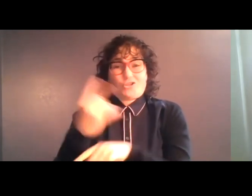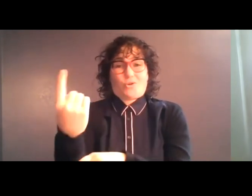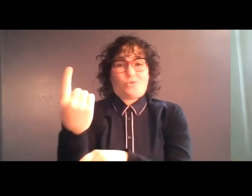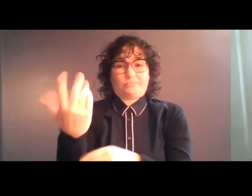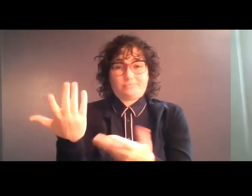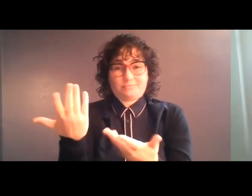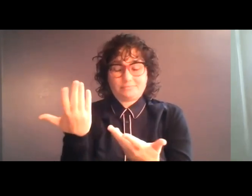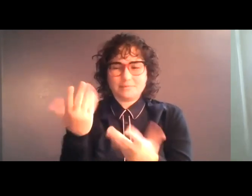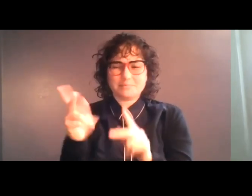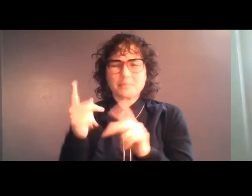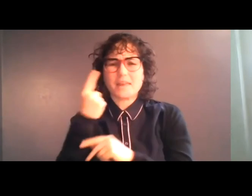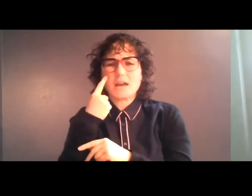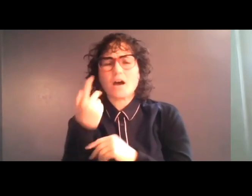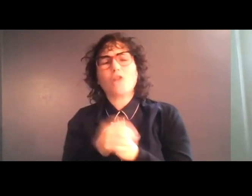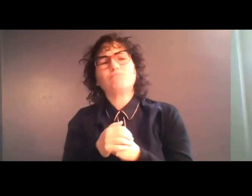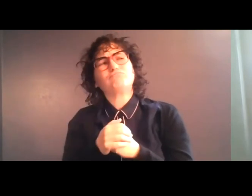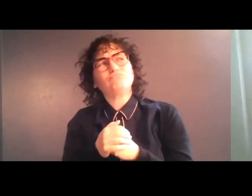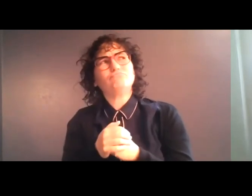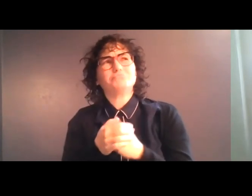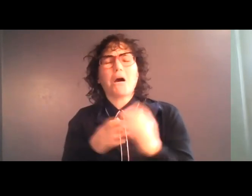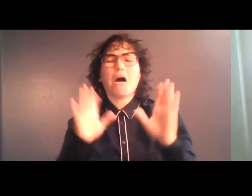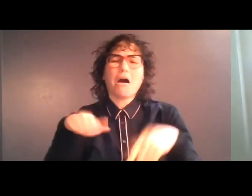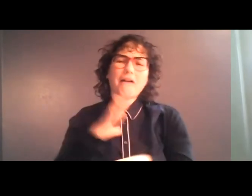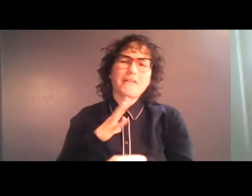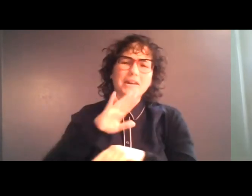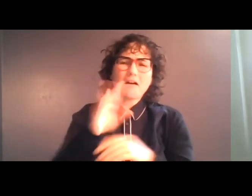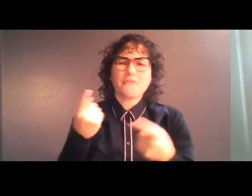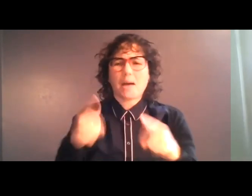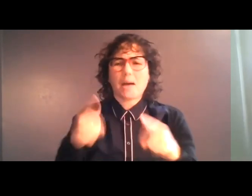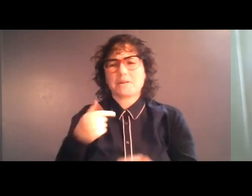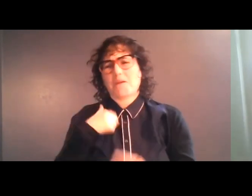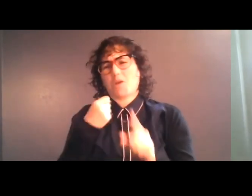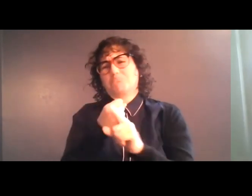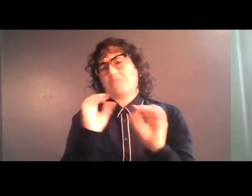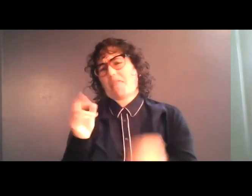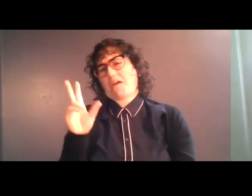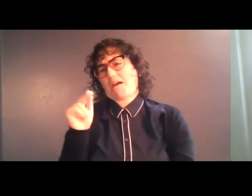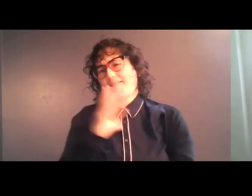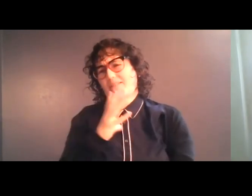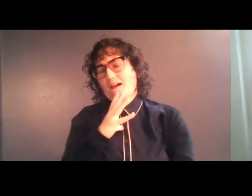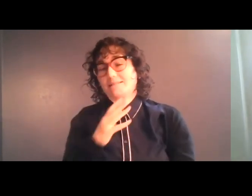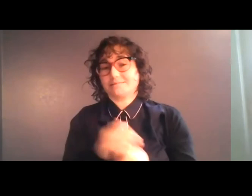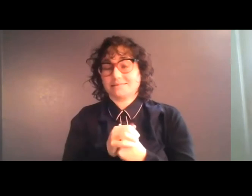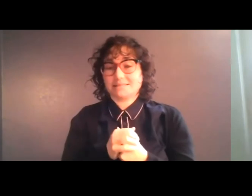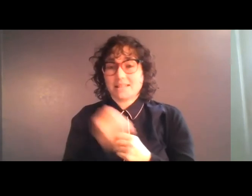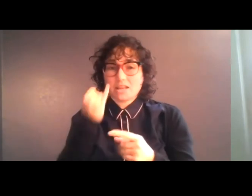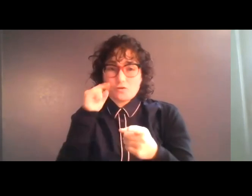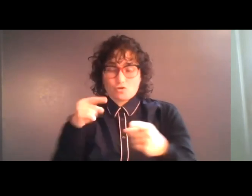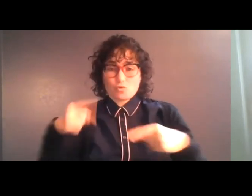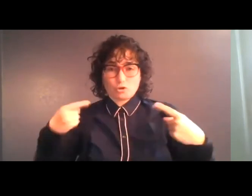it'll never happen to them. That, so, you're sitting in a wheelchair, that's obvious, it's